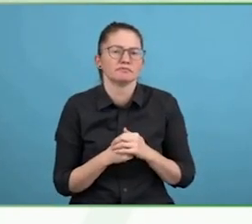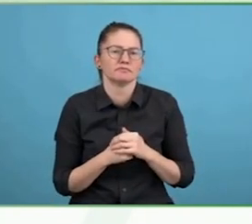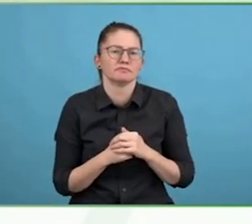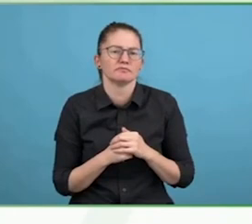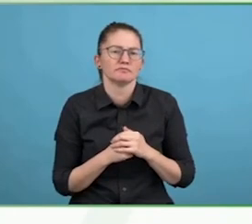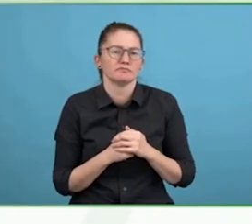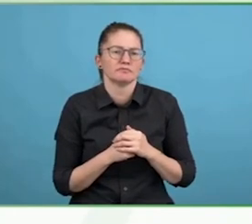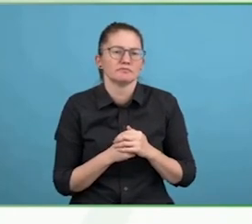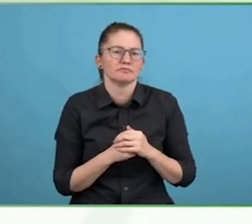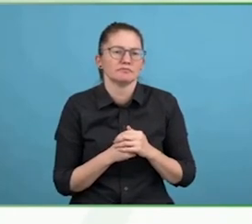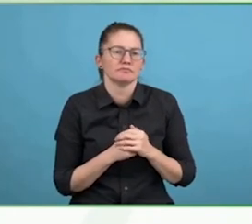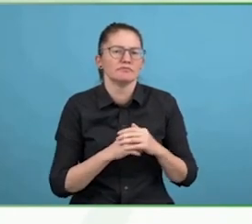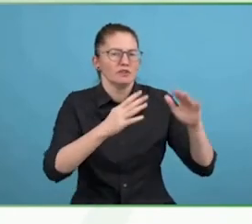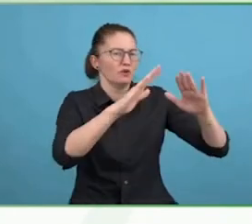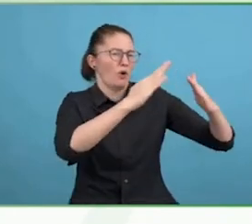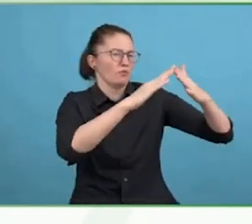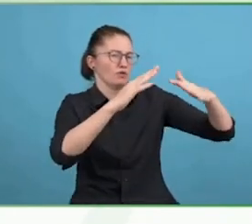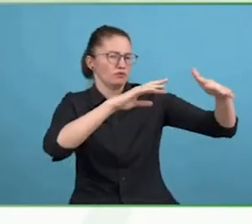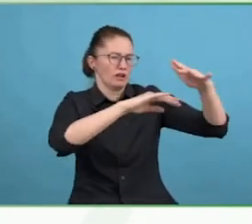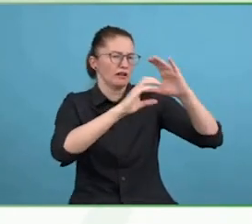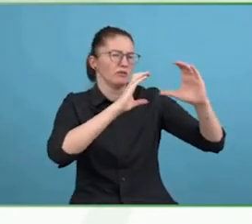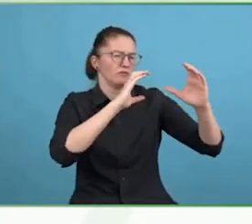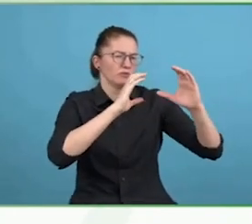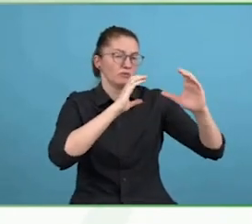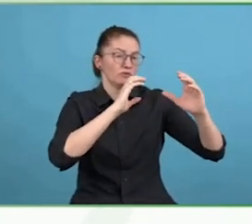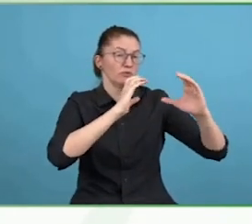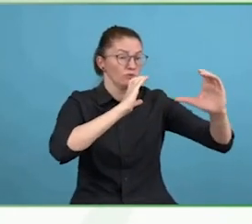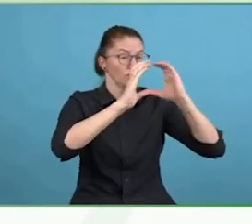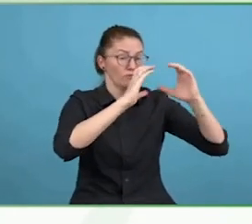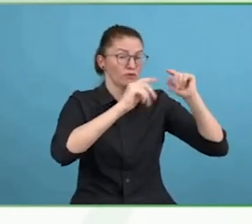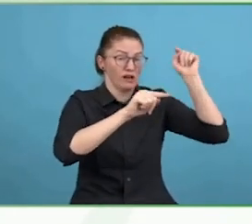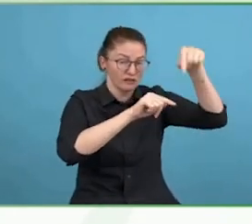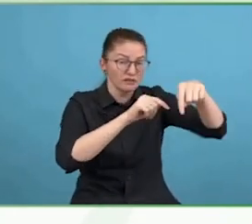It is like an athlete in training. It is the reward.